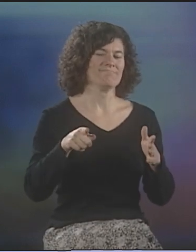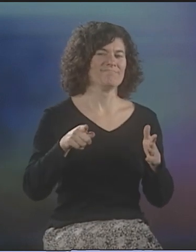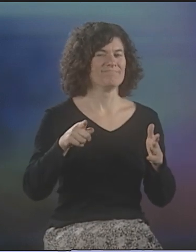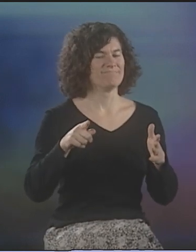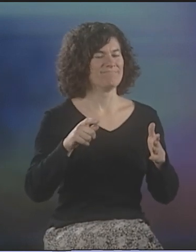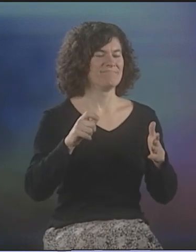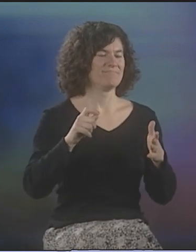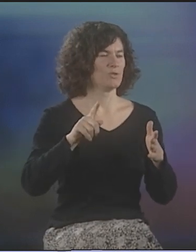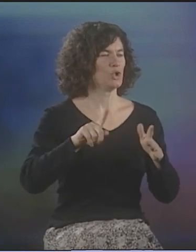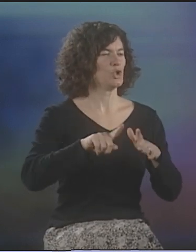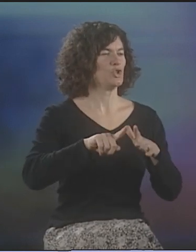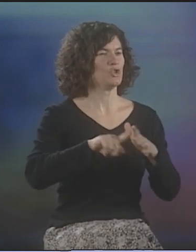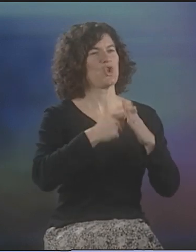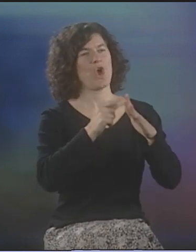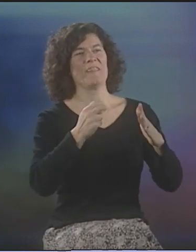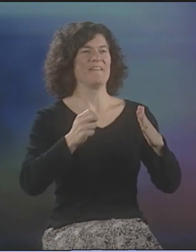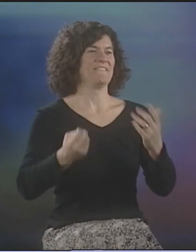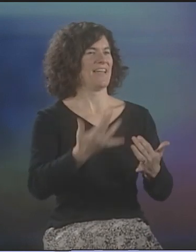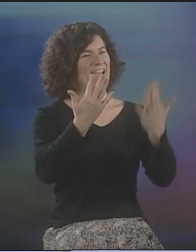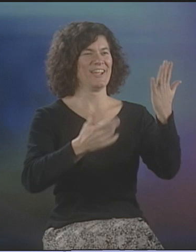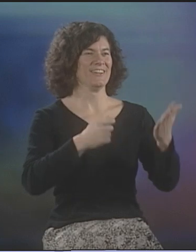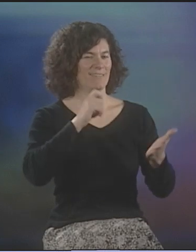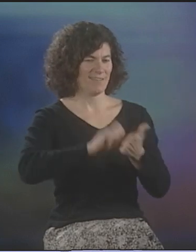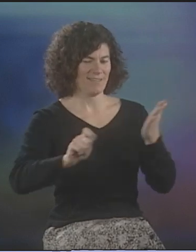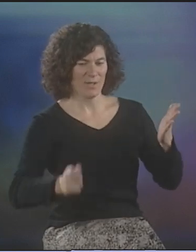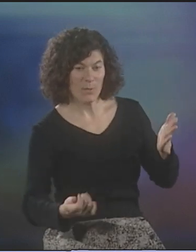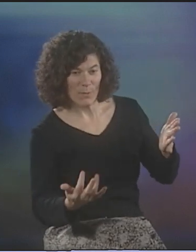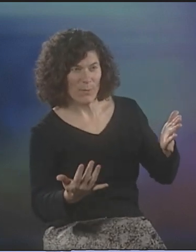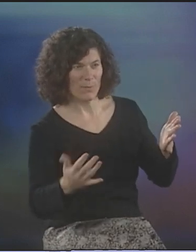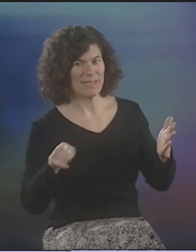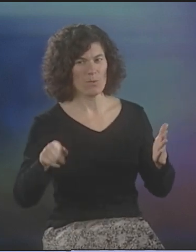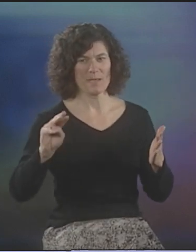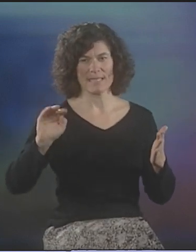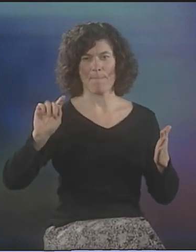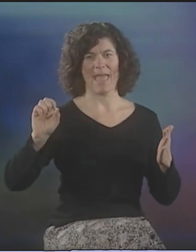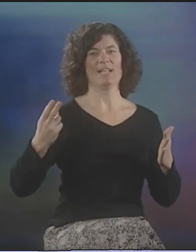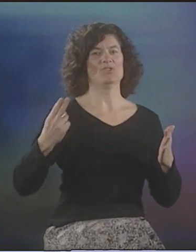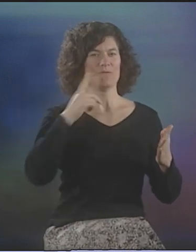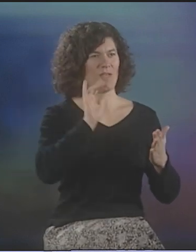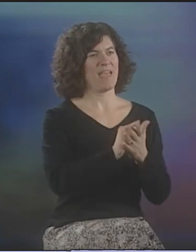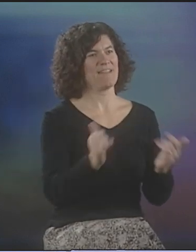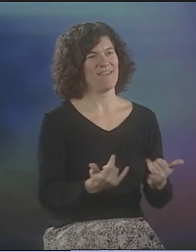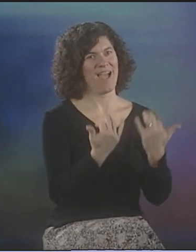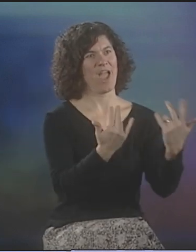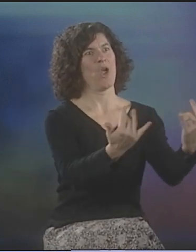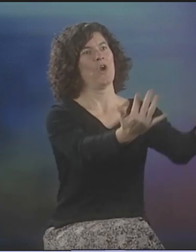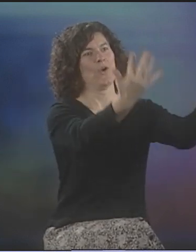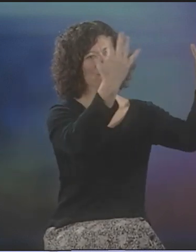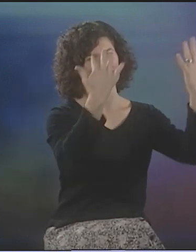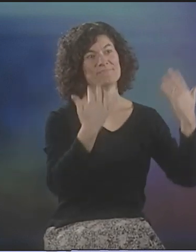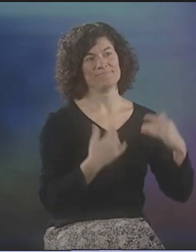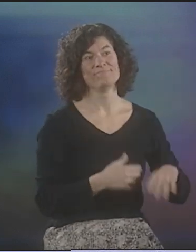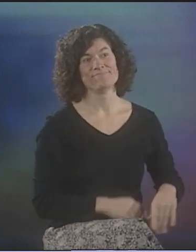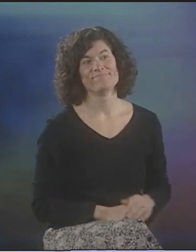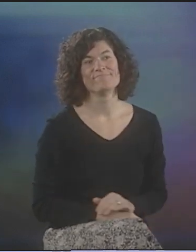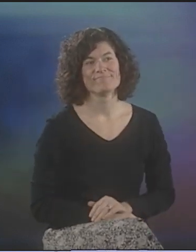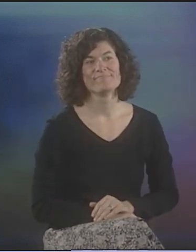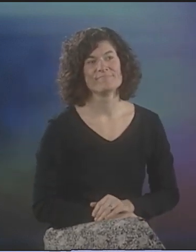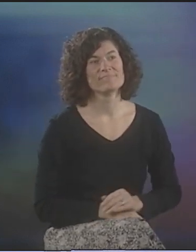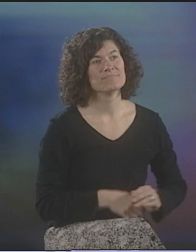AND HE BASICALLY LIT THE MATCH THAT SPARKED THE FIRE THAT TOOK OFF AFTER THAT TIME WITH ASL POETRY.